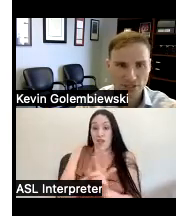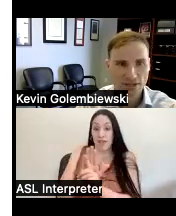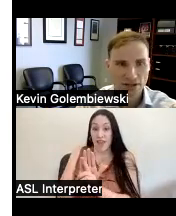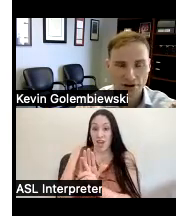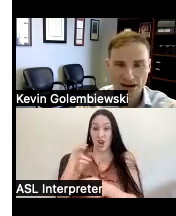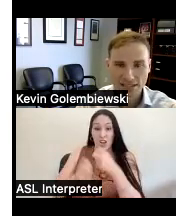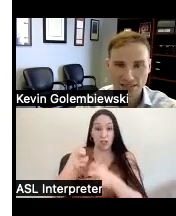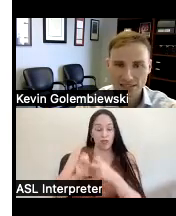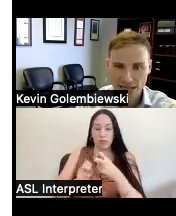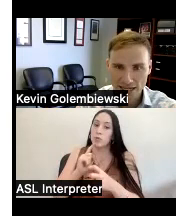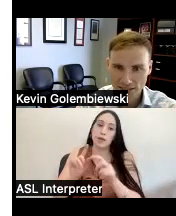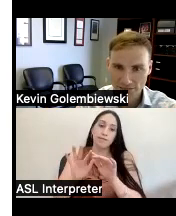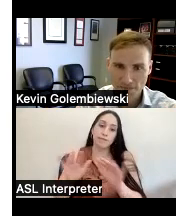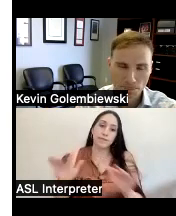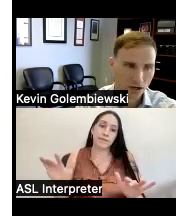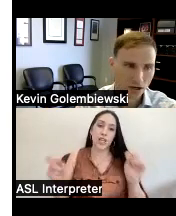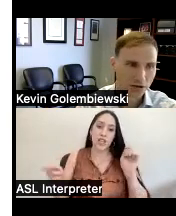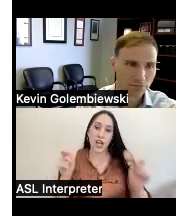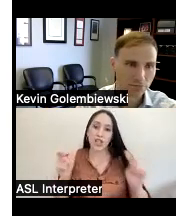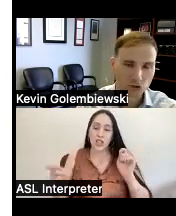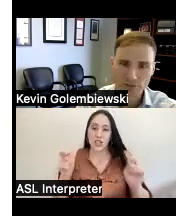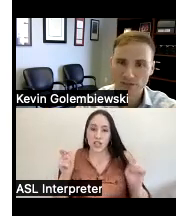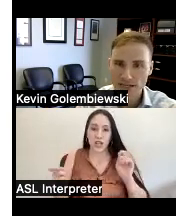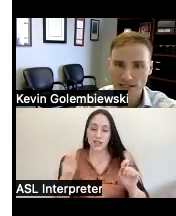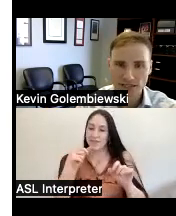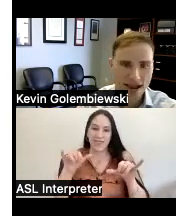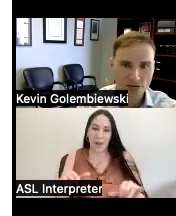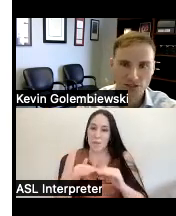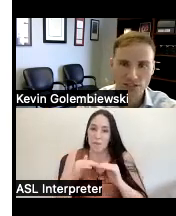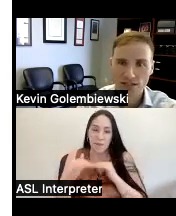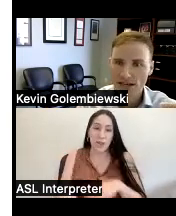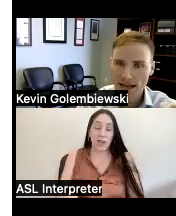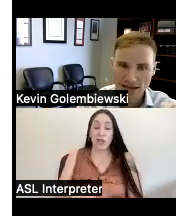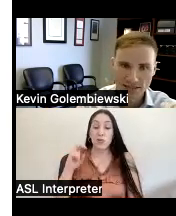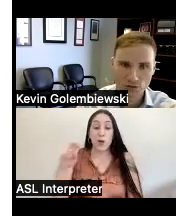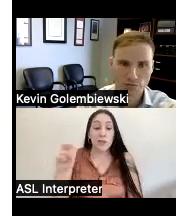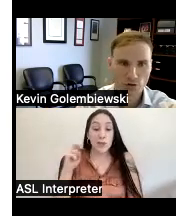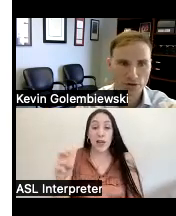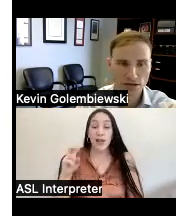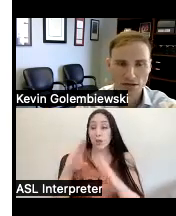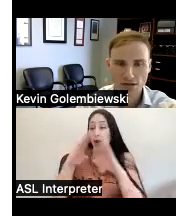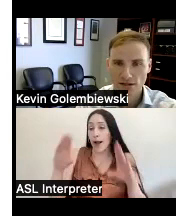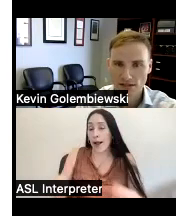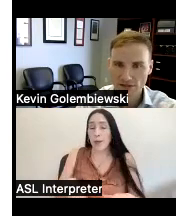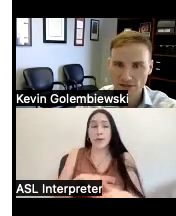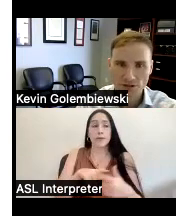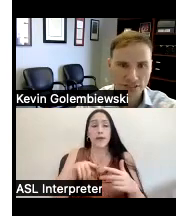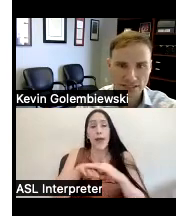and they're constantly changing um transportation housing access to employment different parts of